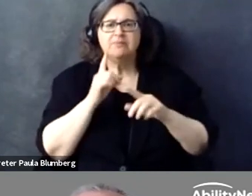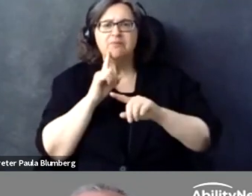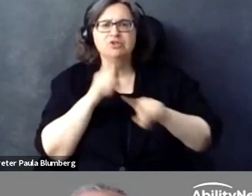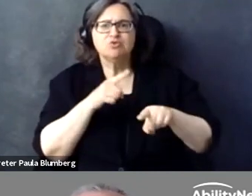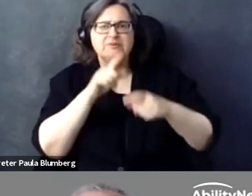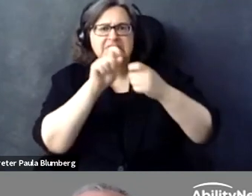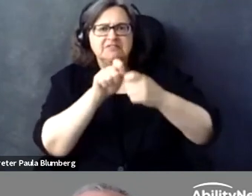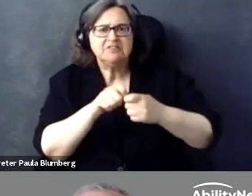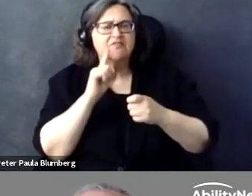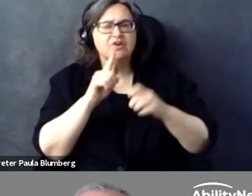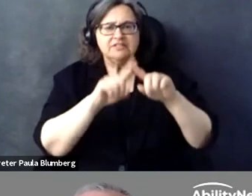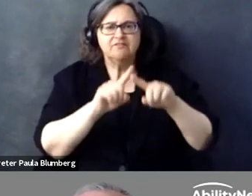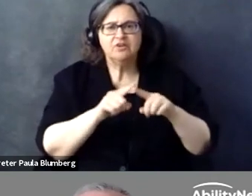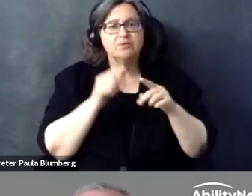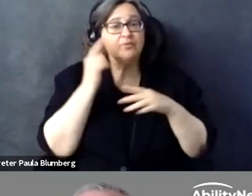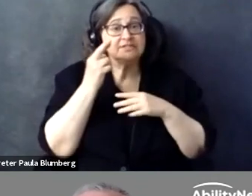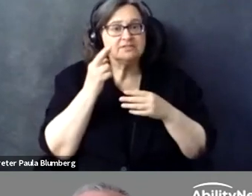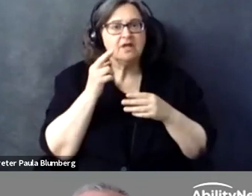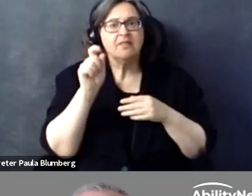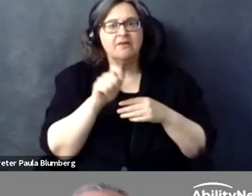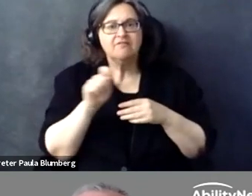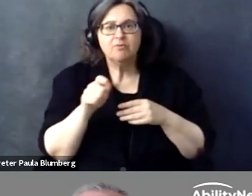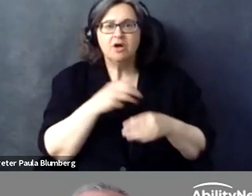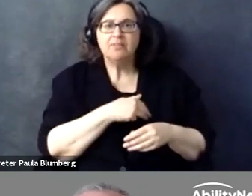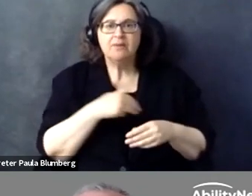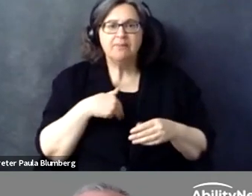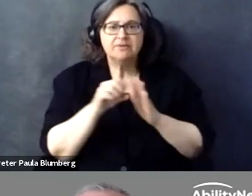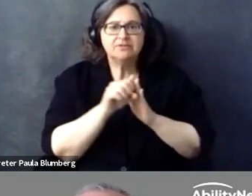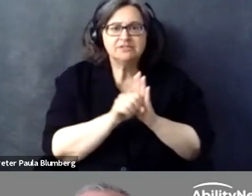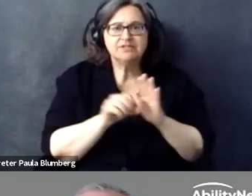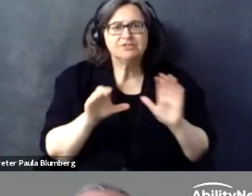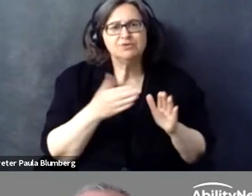to not -- we wanted to leave room for innovation and not be too prescriptive